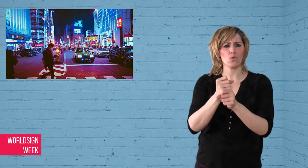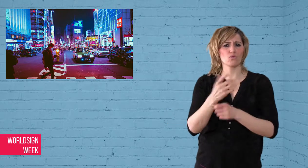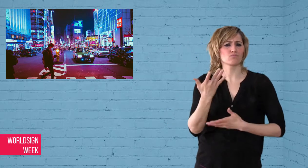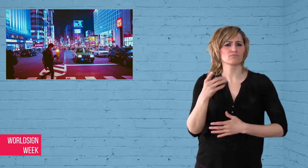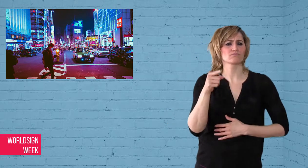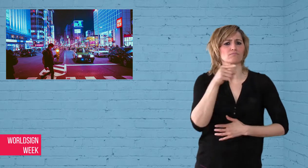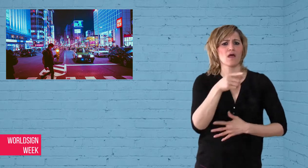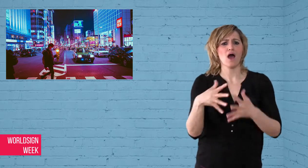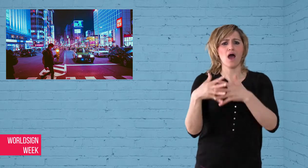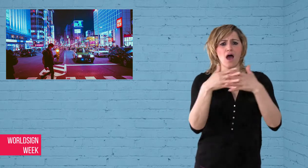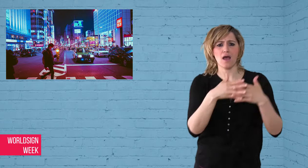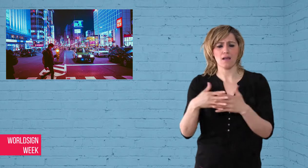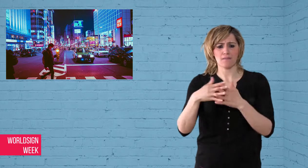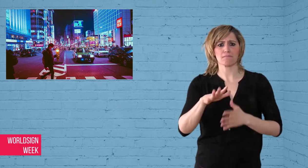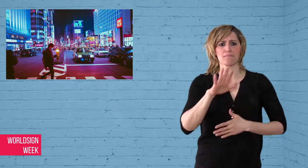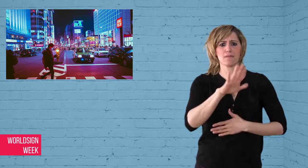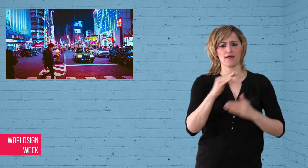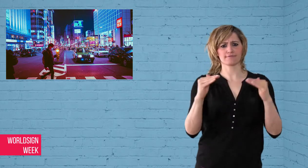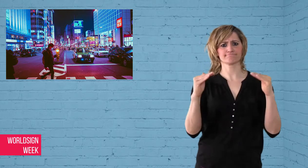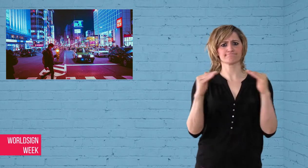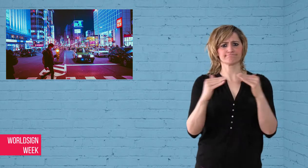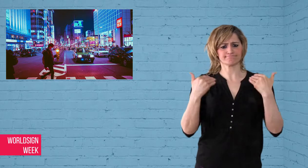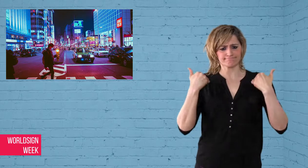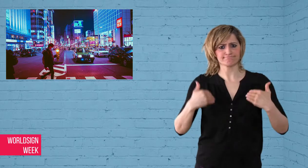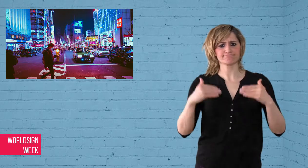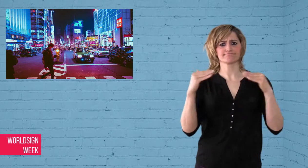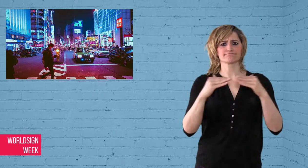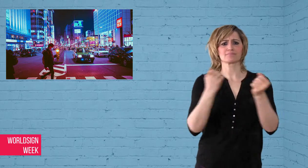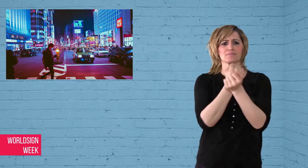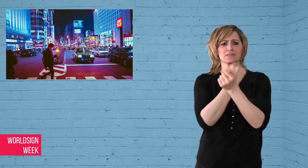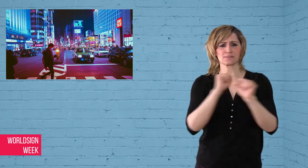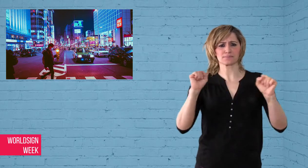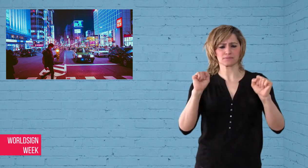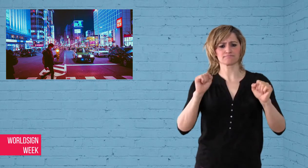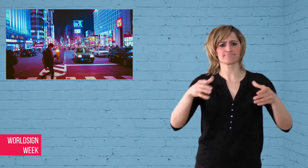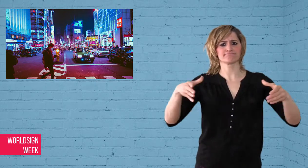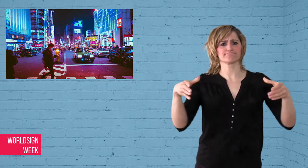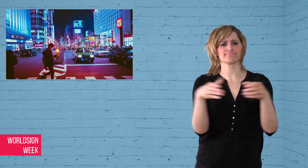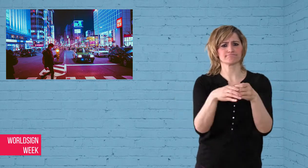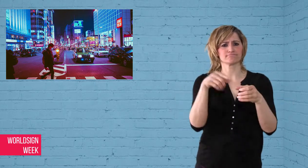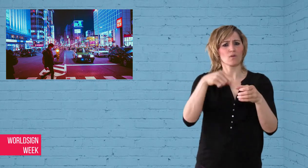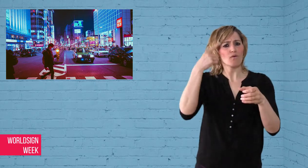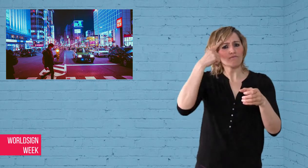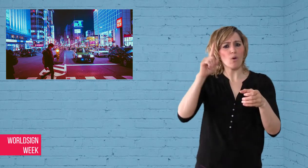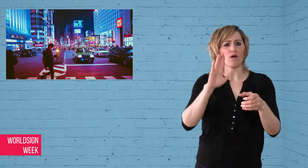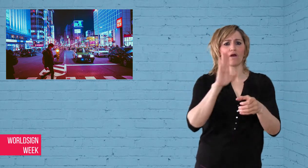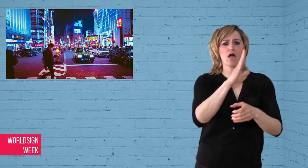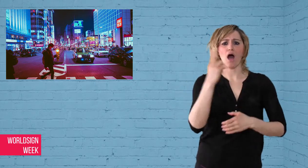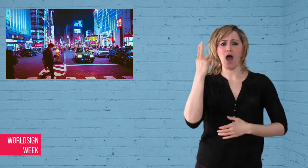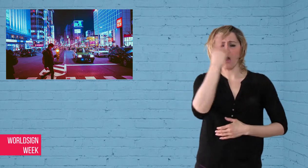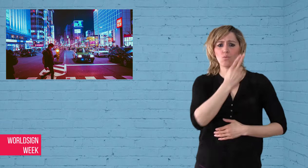Hawaii said the tourist was treated